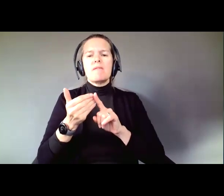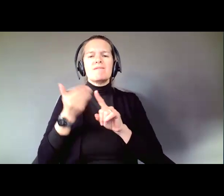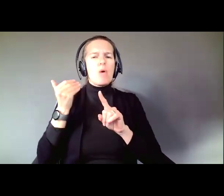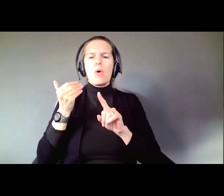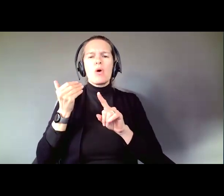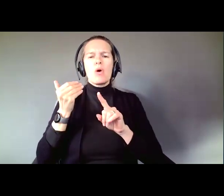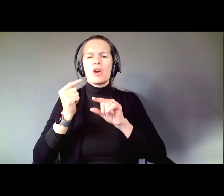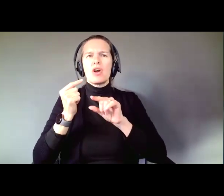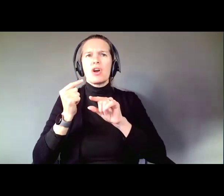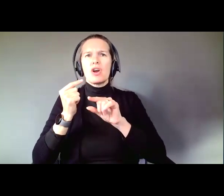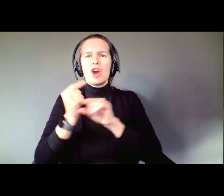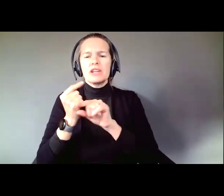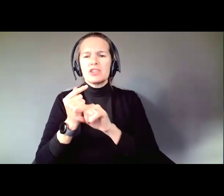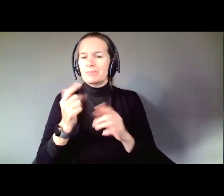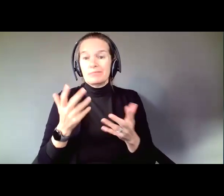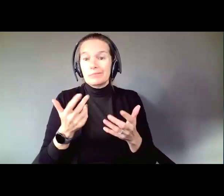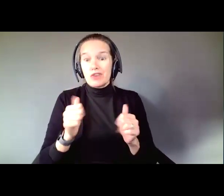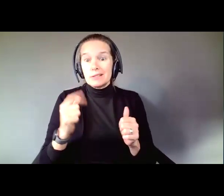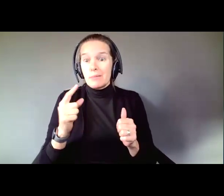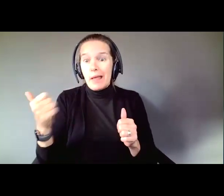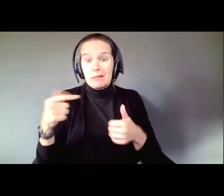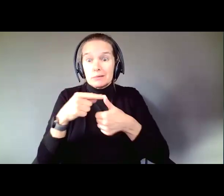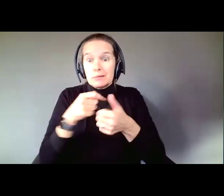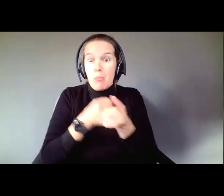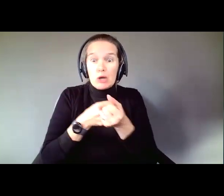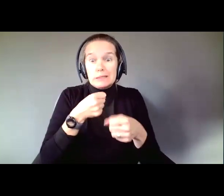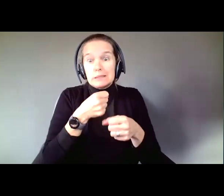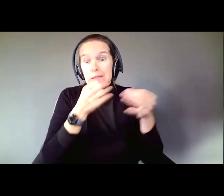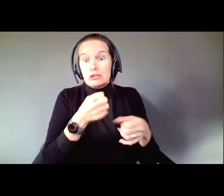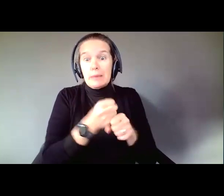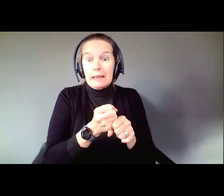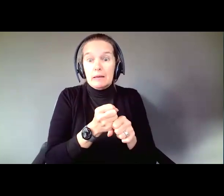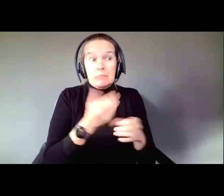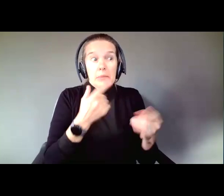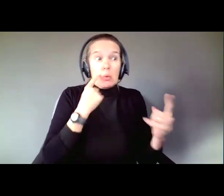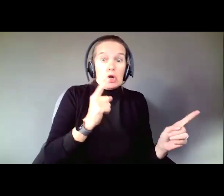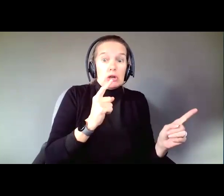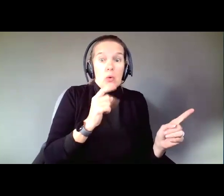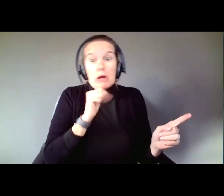Try Supported Decision Making. It might work, it might not. If it doesn't work, guardianship